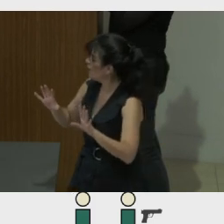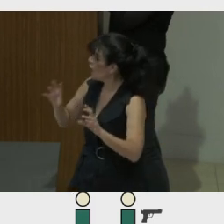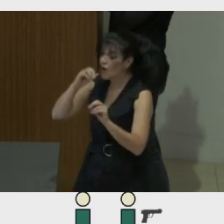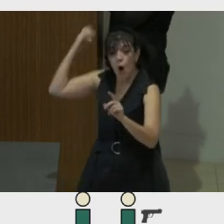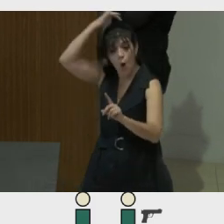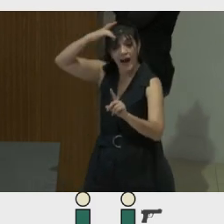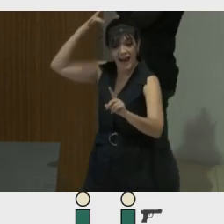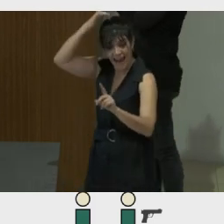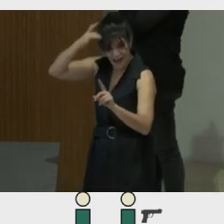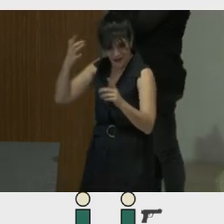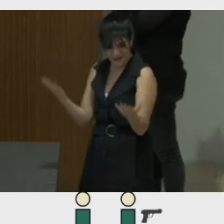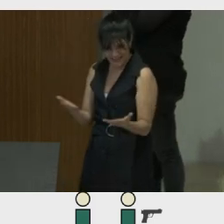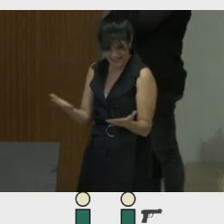a solution